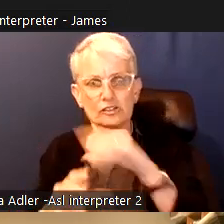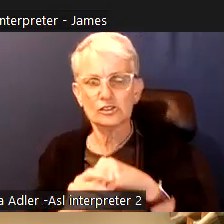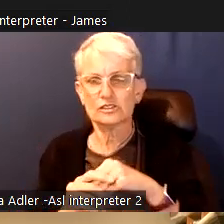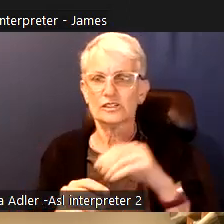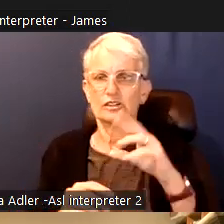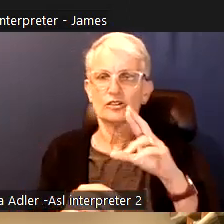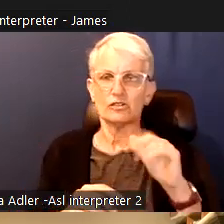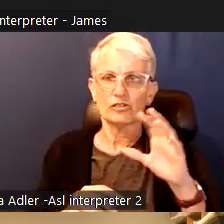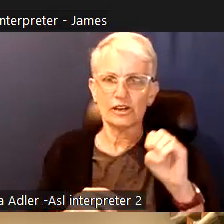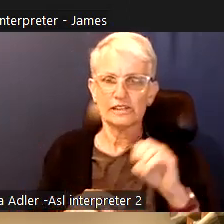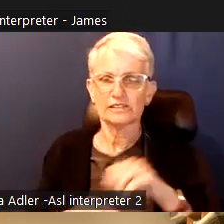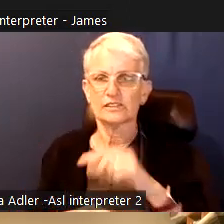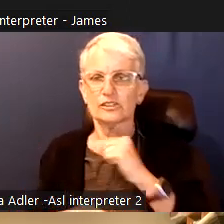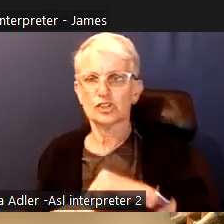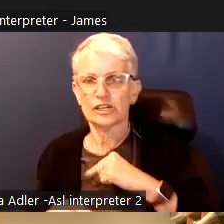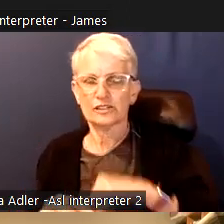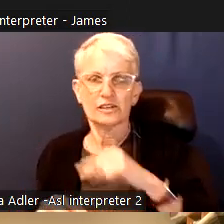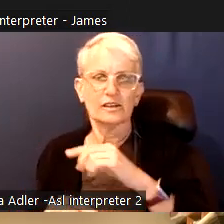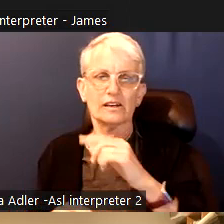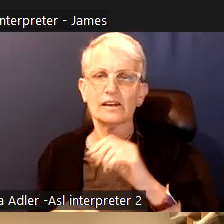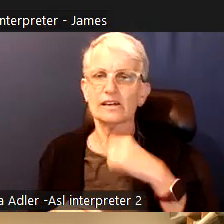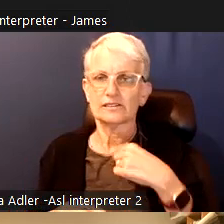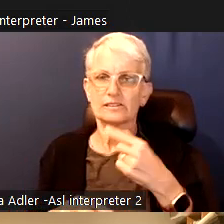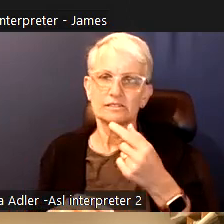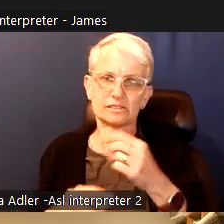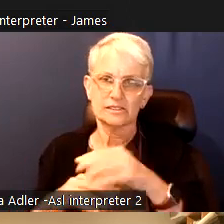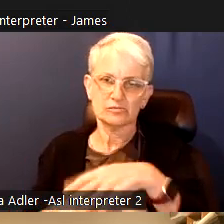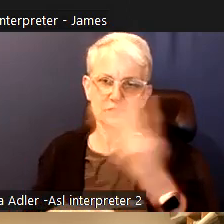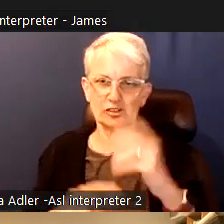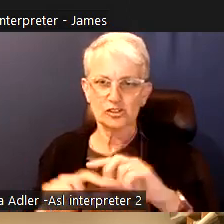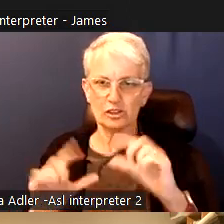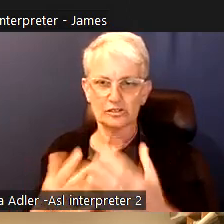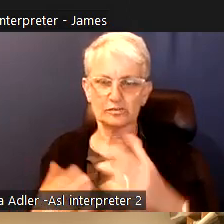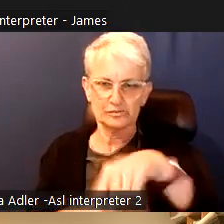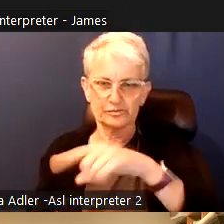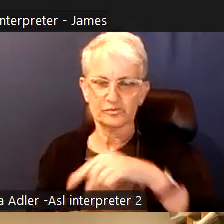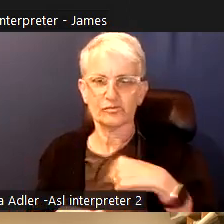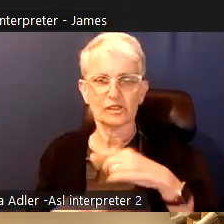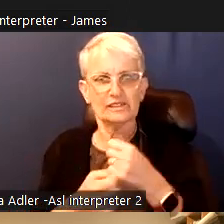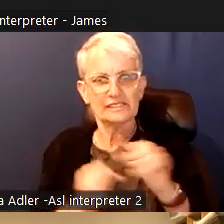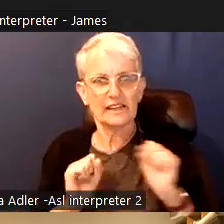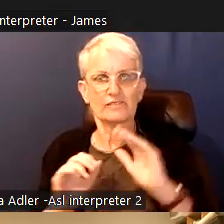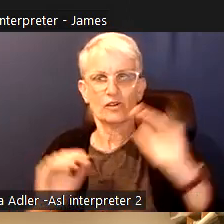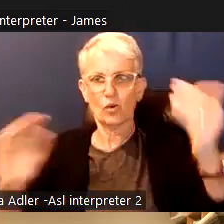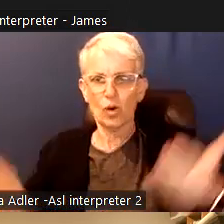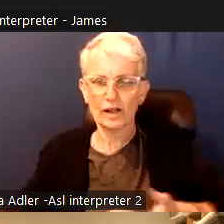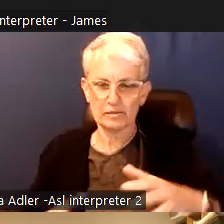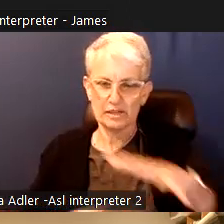how to fix these? Have you seen evidence that their approach works in the past?